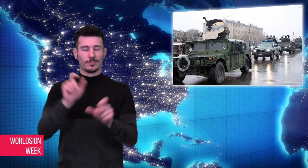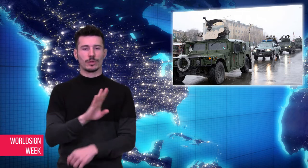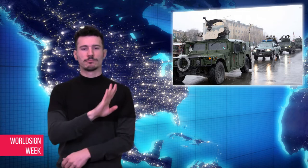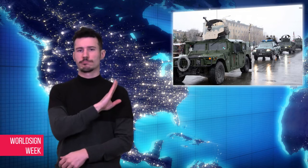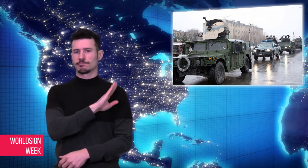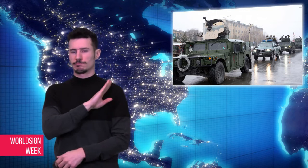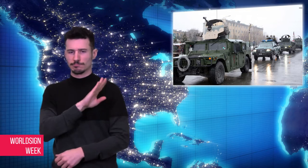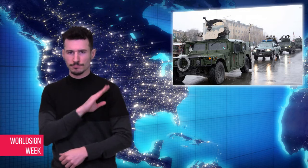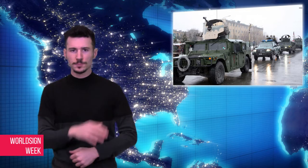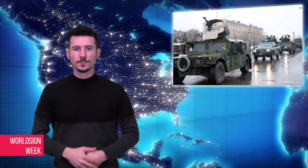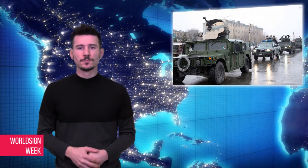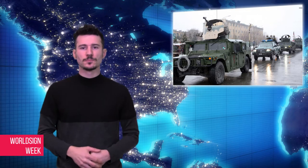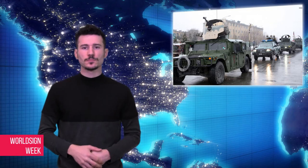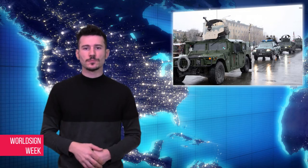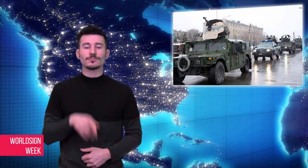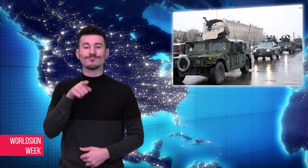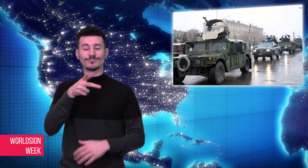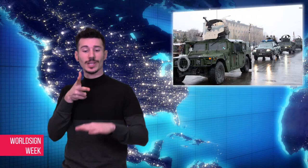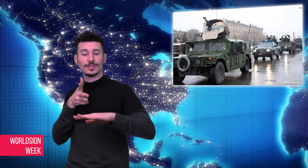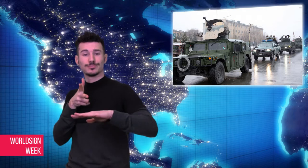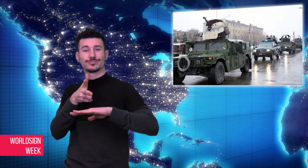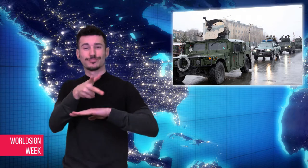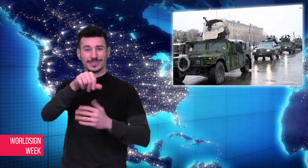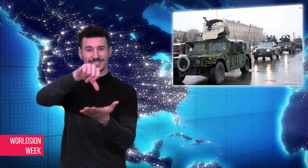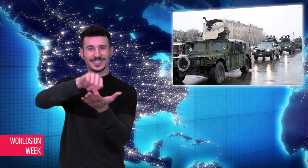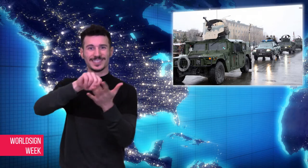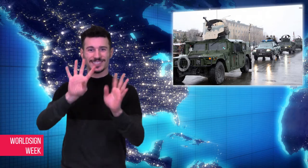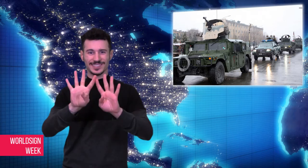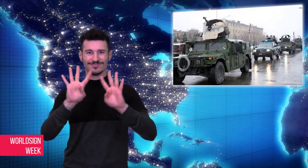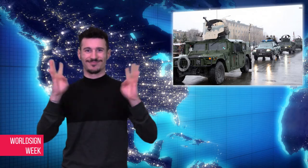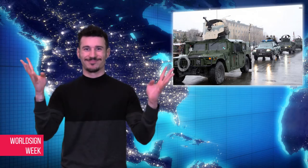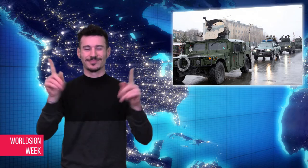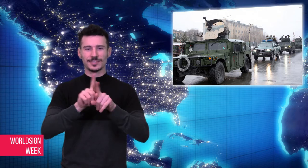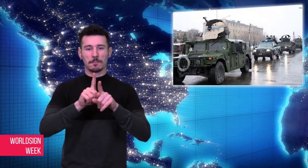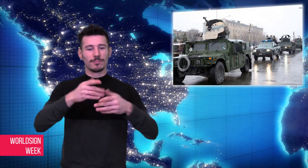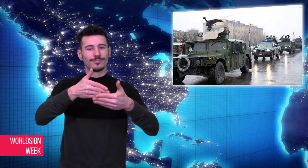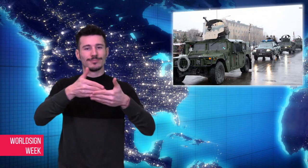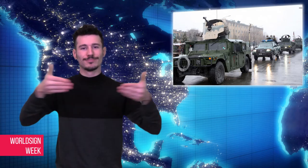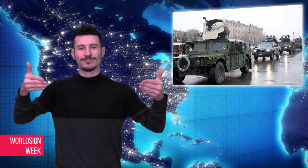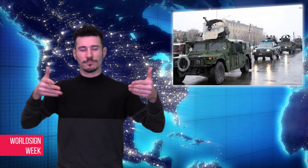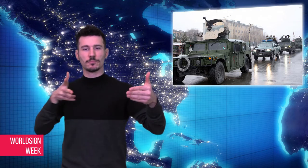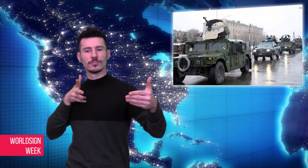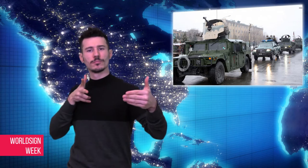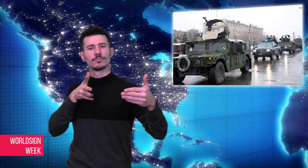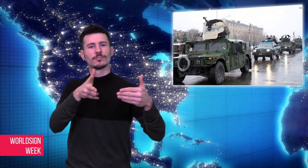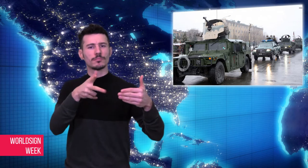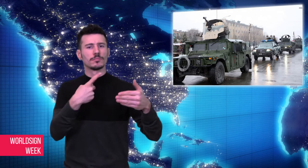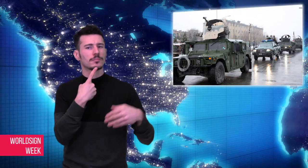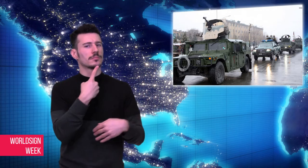to be transferring a patient to a